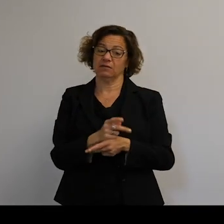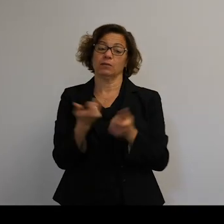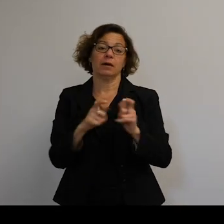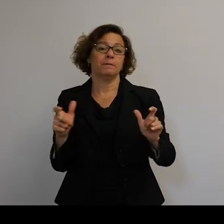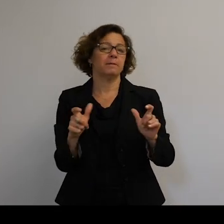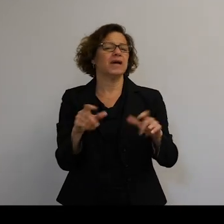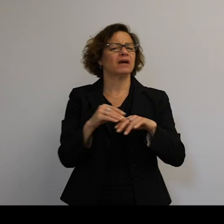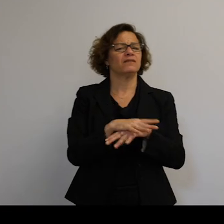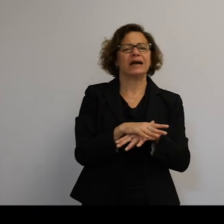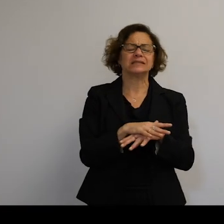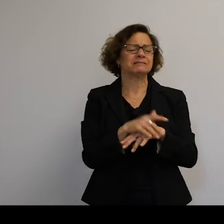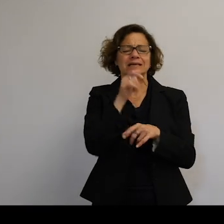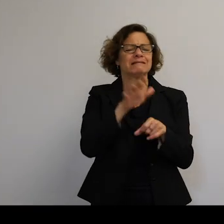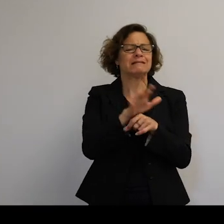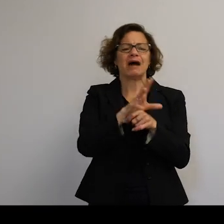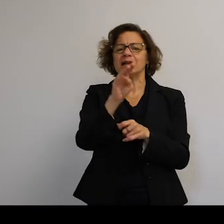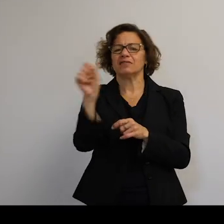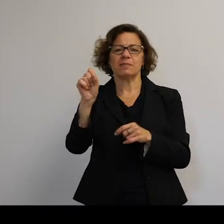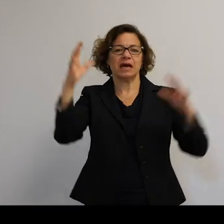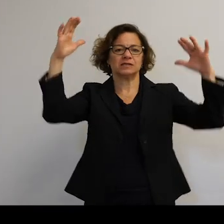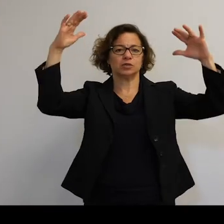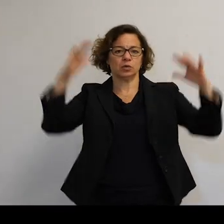Not really, there's not enough mass to disturb the system as a whole on the Earth.